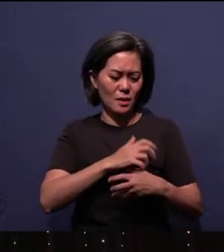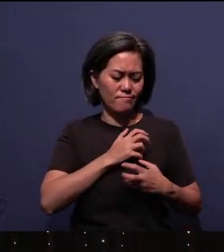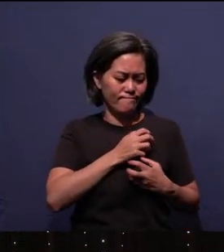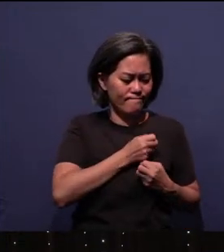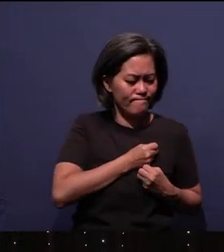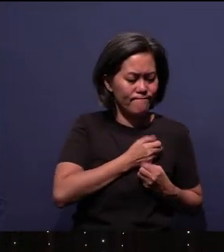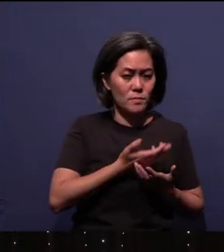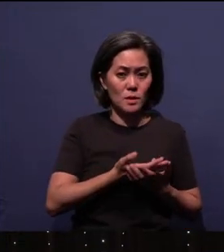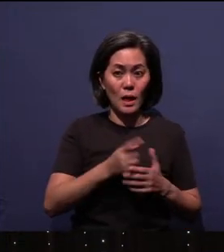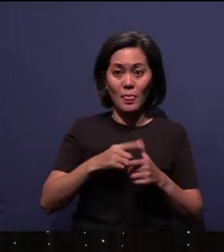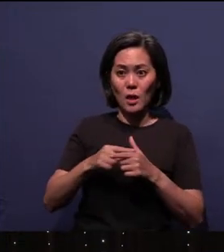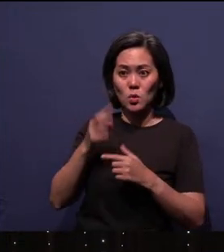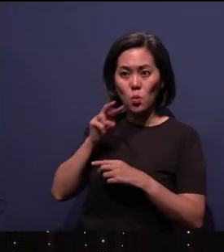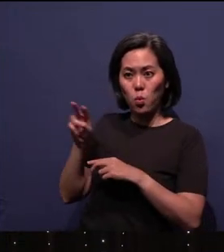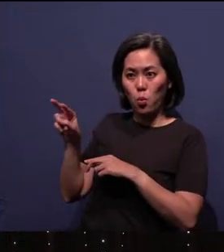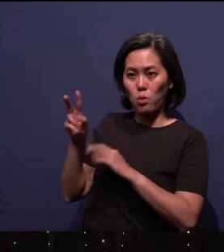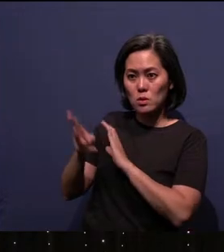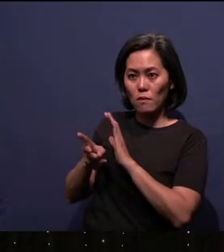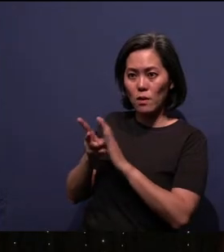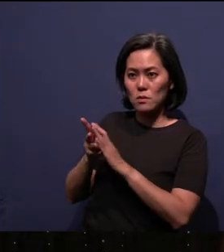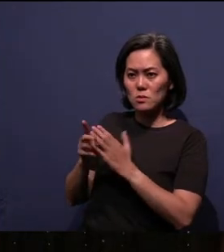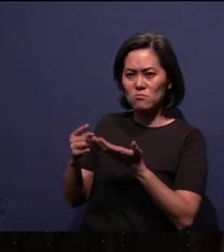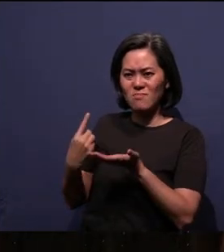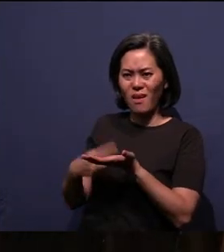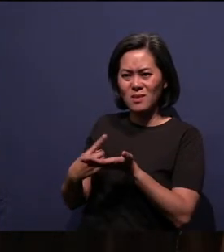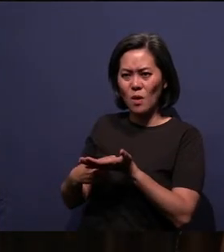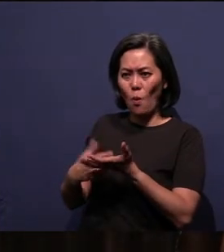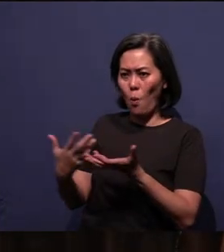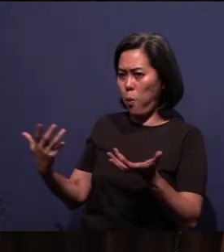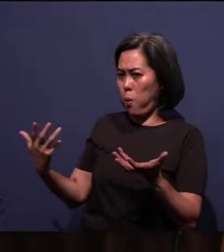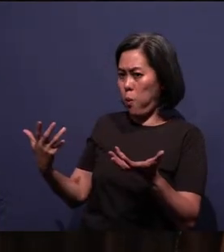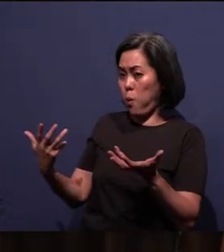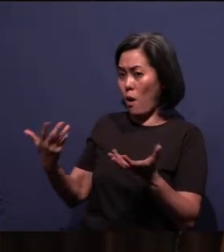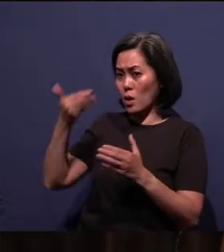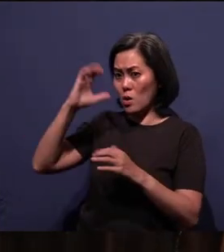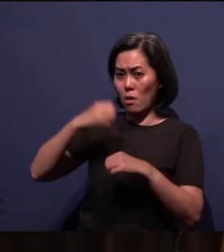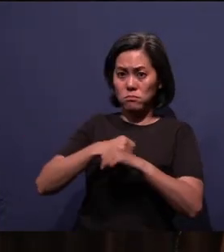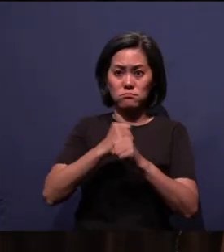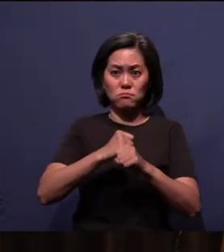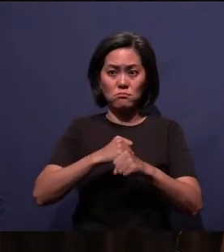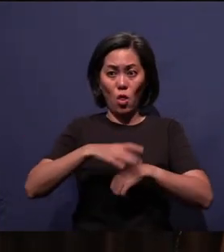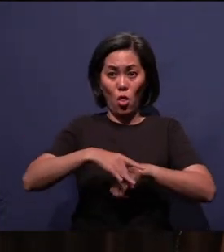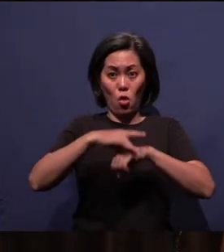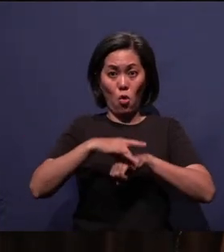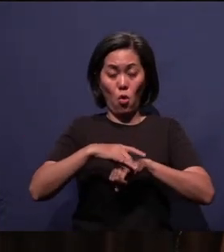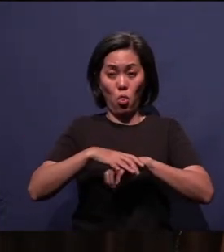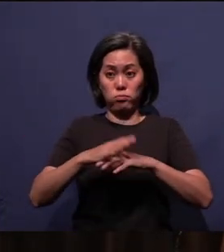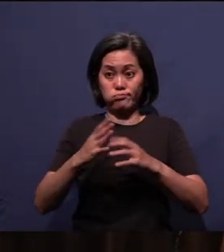And then you see a video like that, that talks about how God made the earth and the heavens.